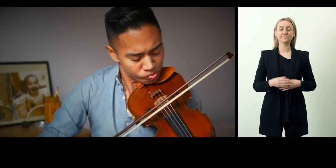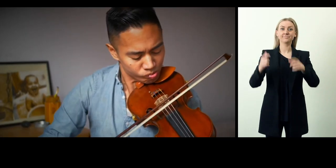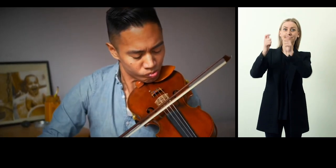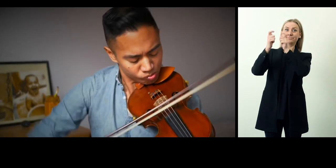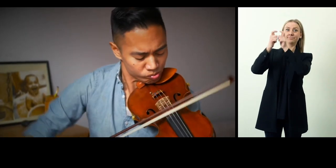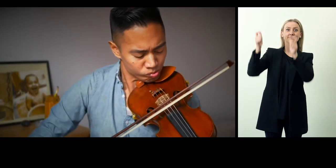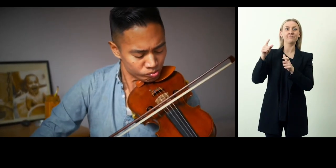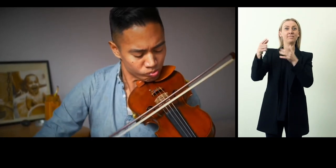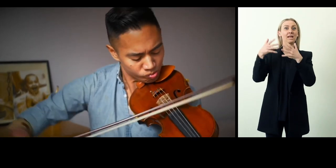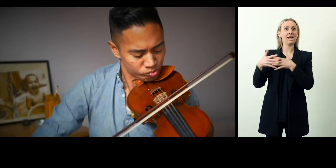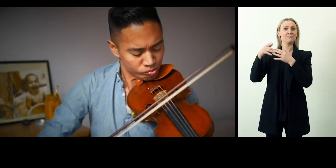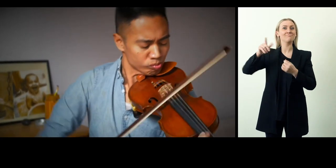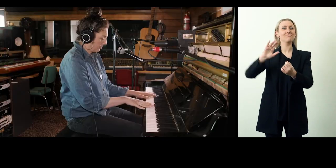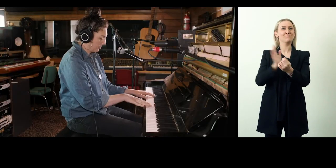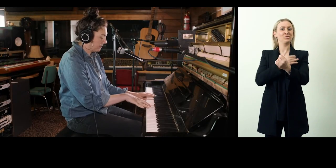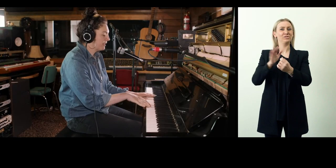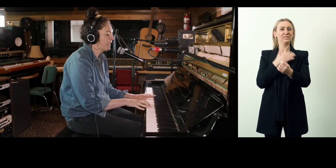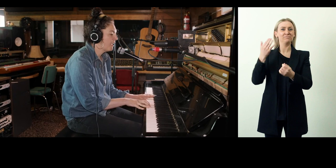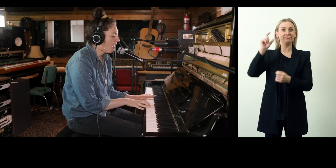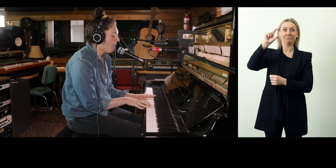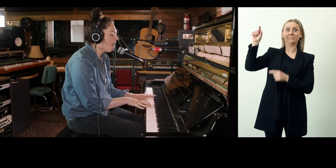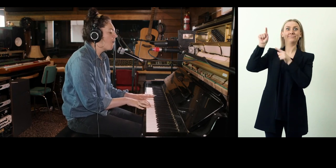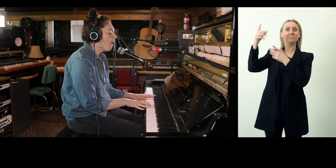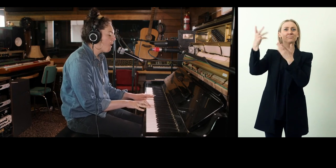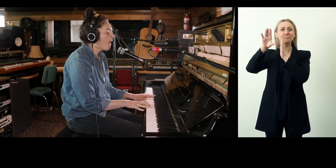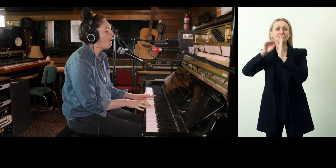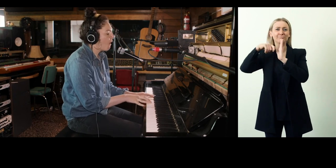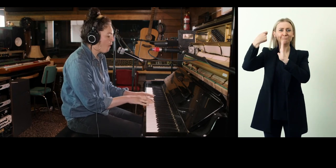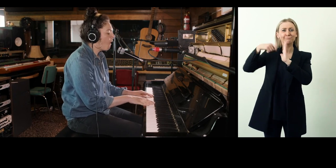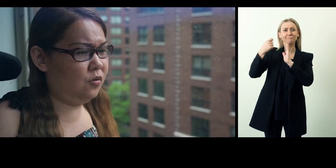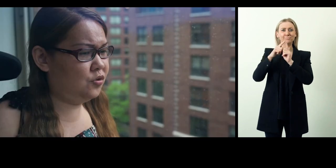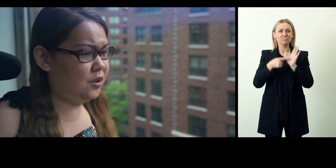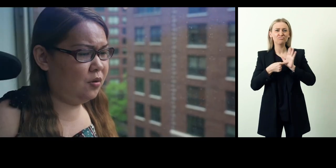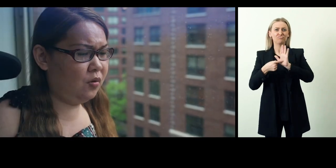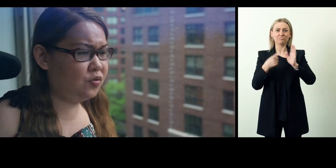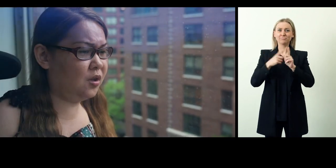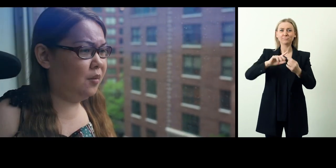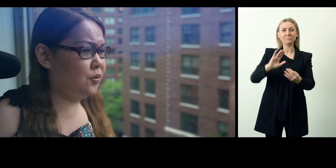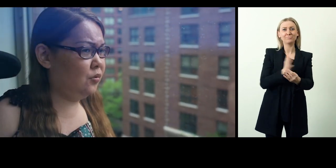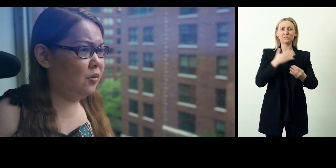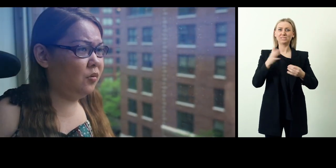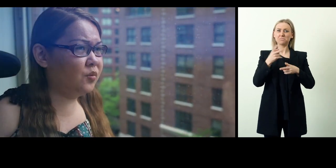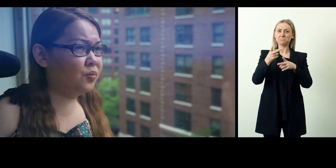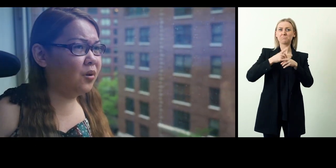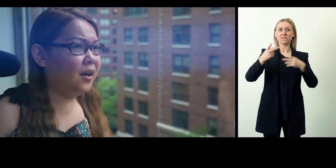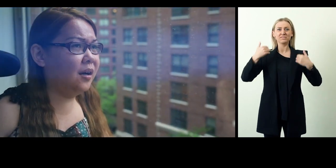Founded by US musical artist Lachi in 2021, the Recording Artists and Music Professionals with Disabilities network